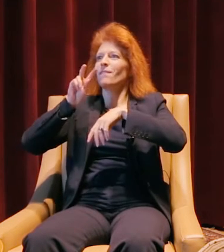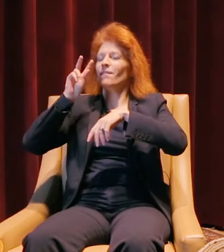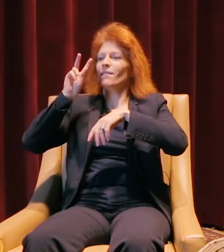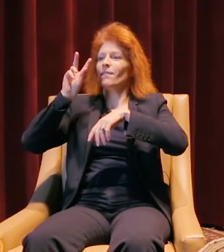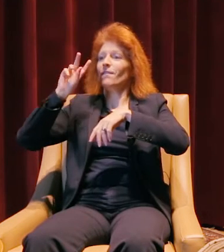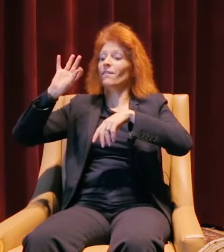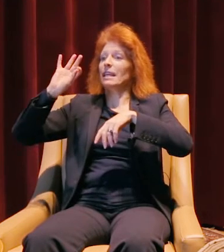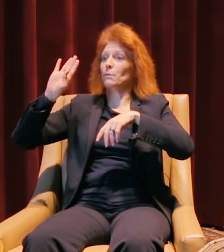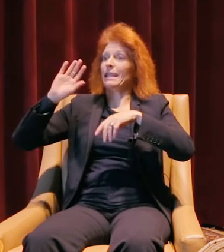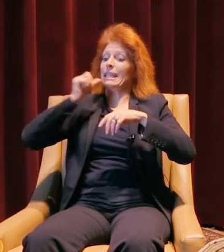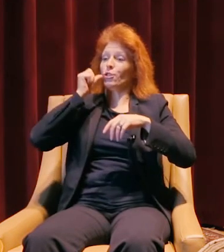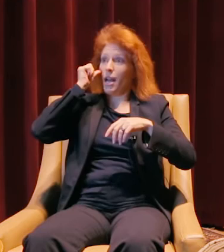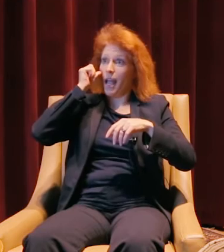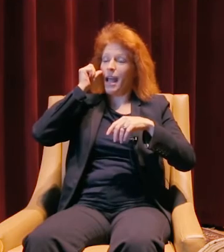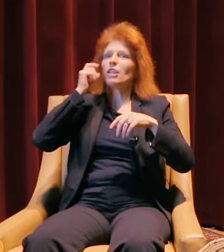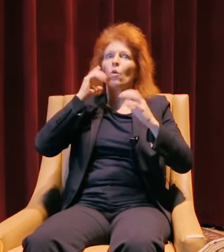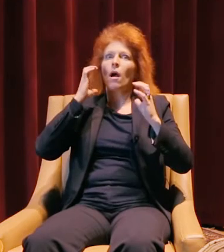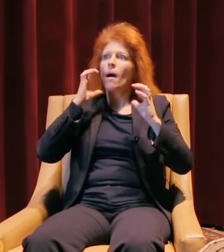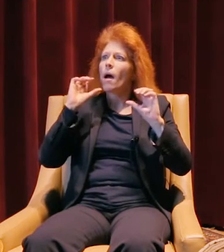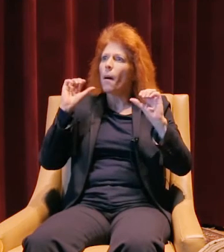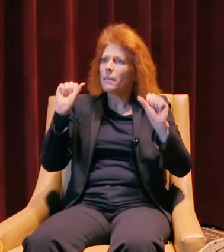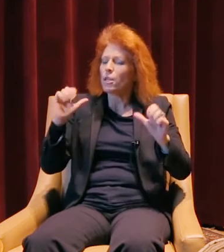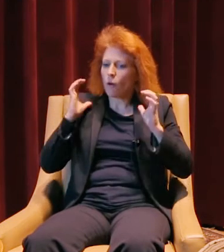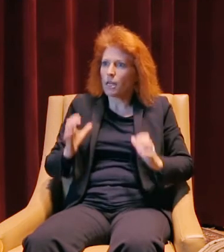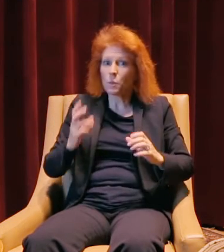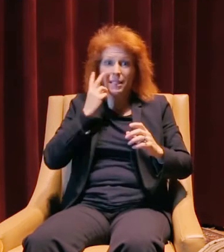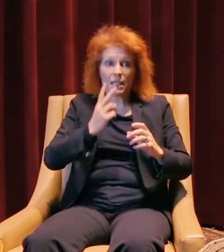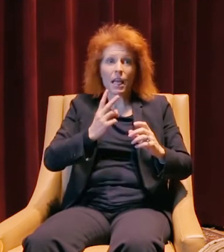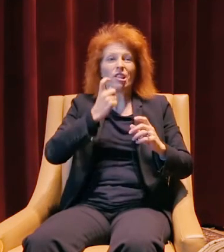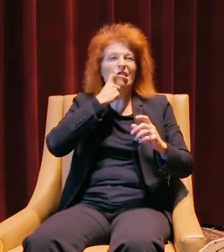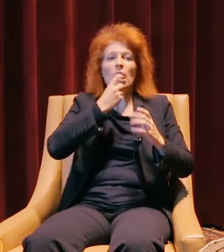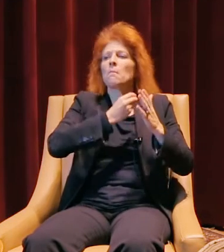so potential customers could actually see a stock vehicle right next to a supercharged vehicle